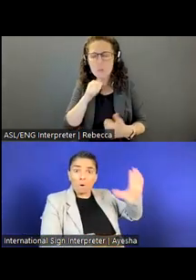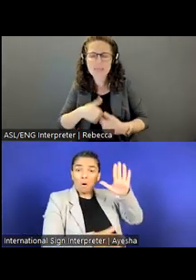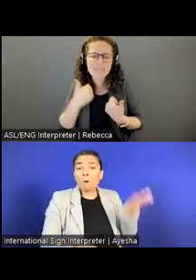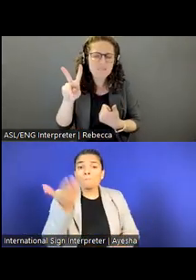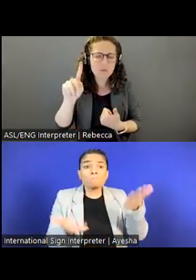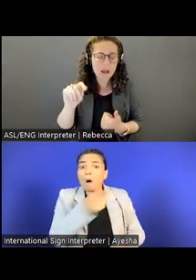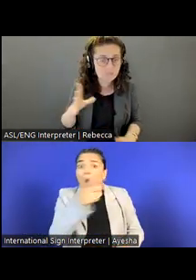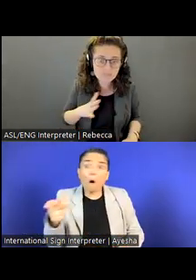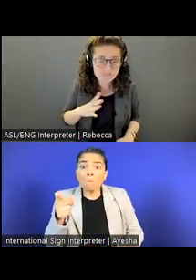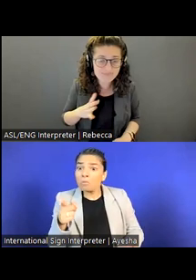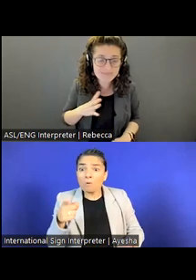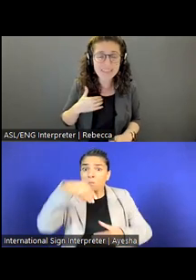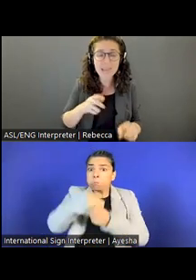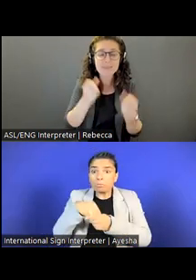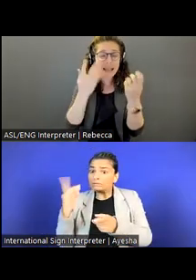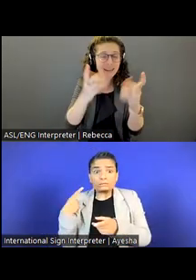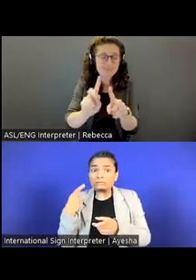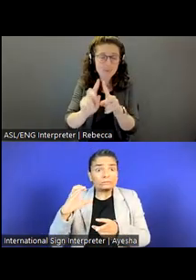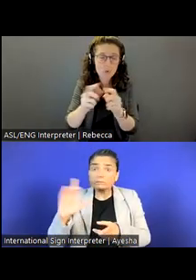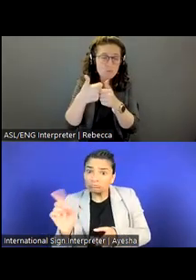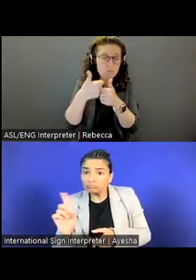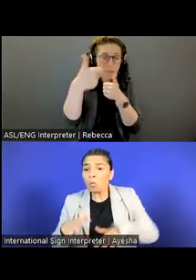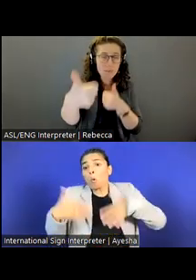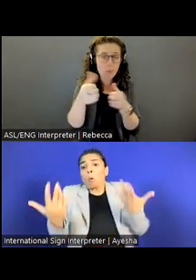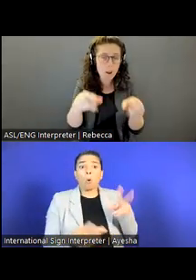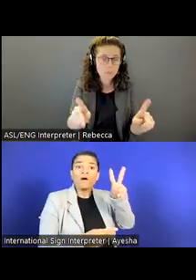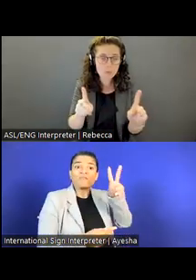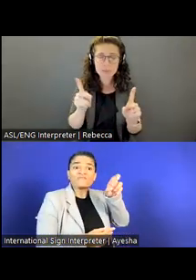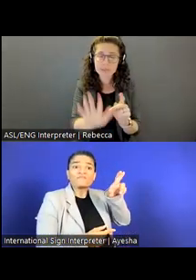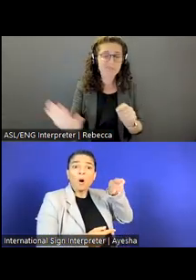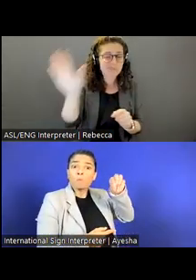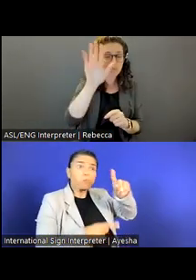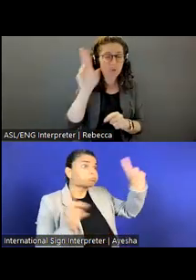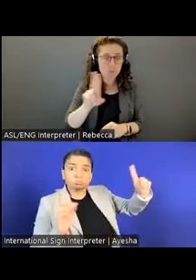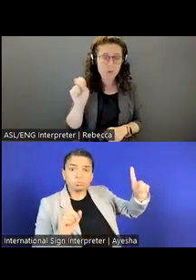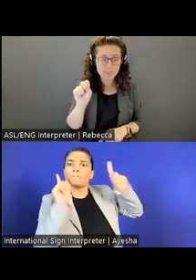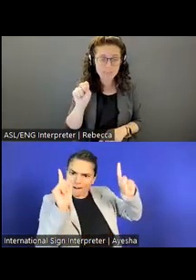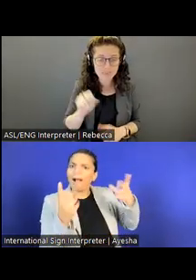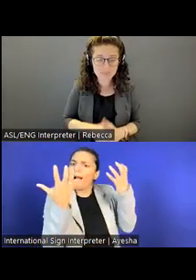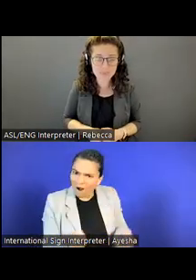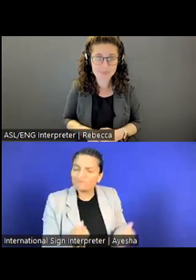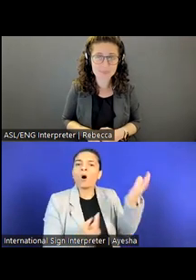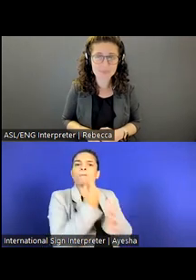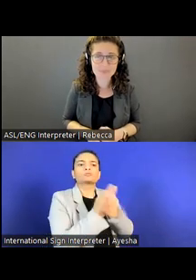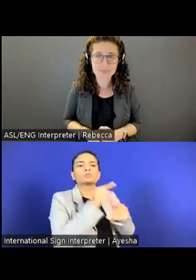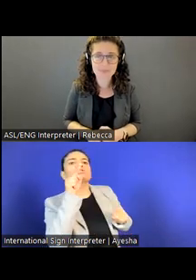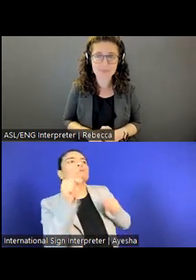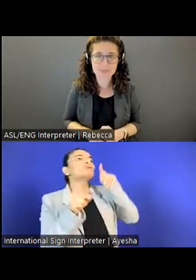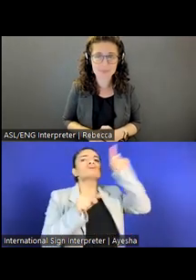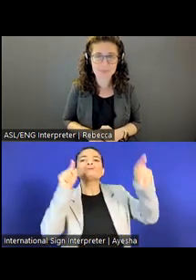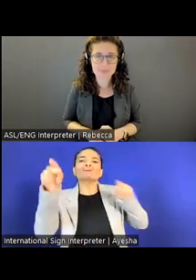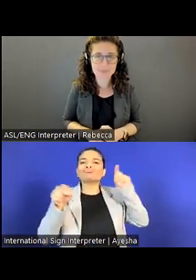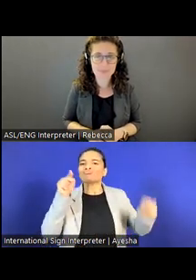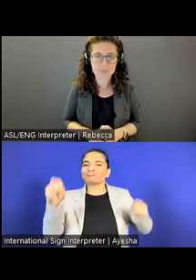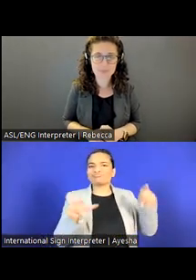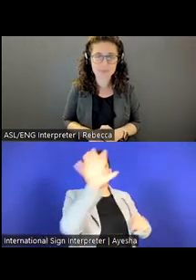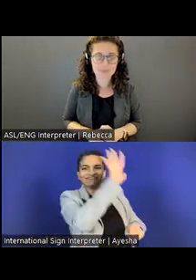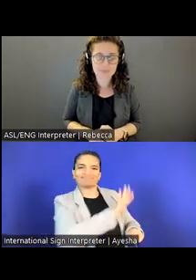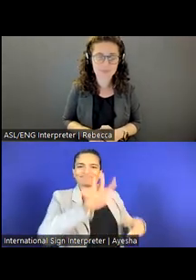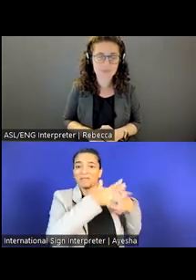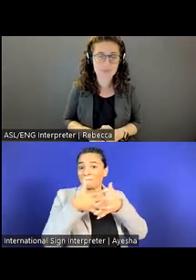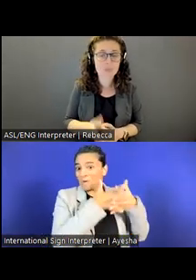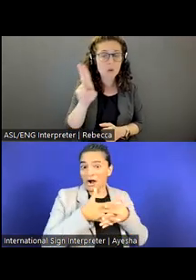that are open remotely to individuals throughout the domestic U.S. Primarily our domestic opportunities